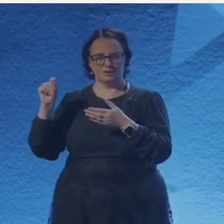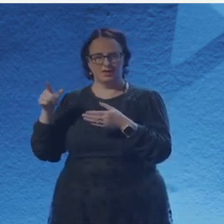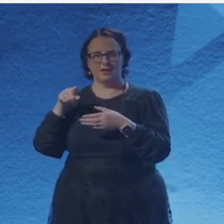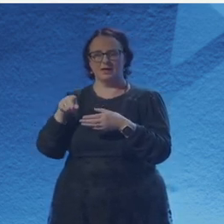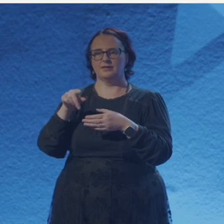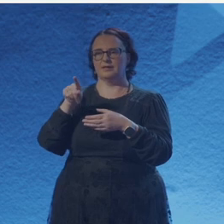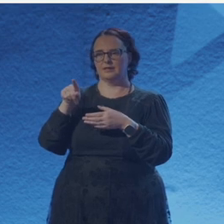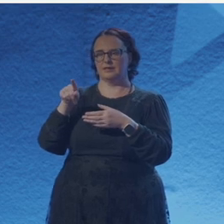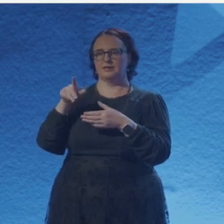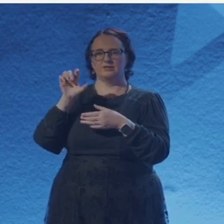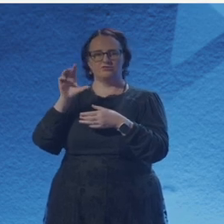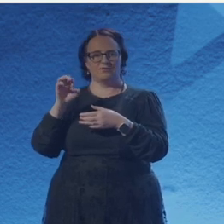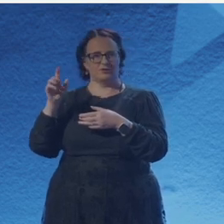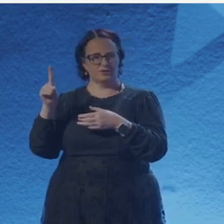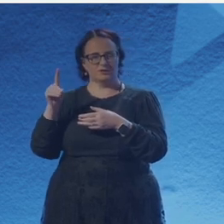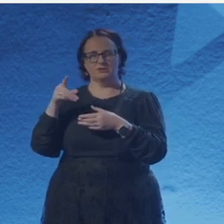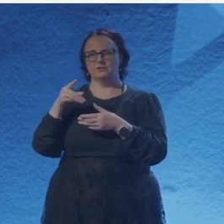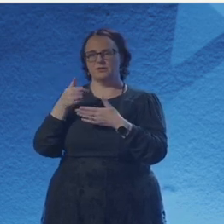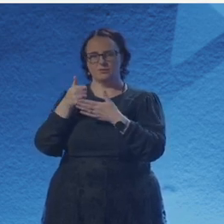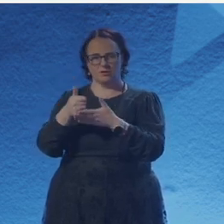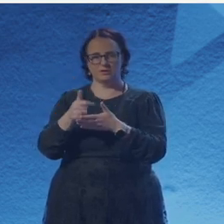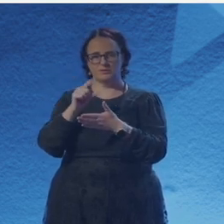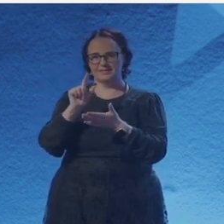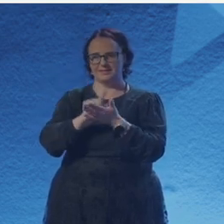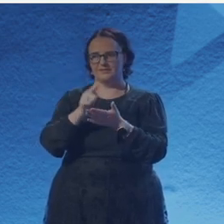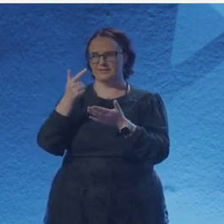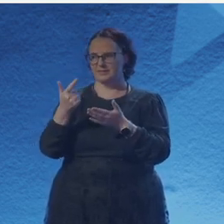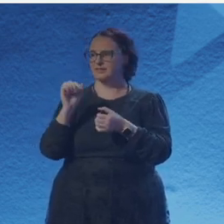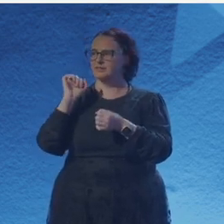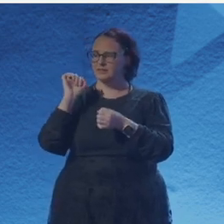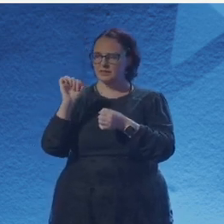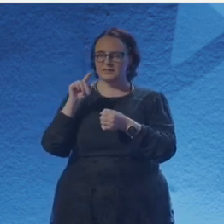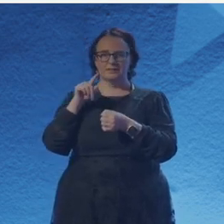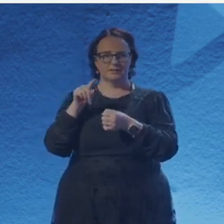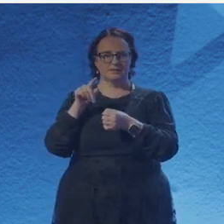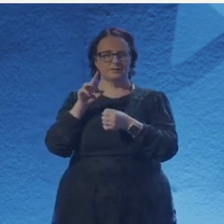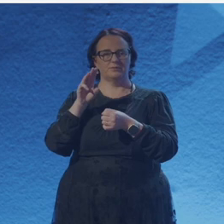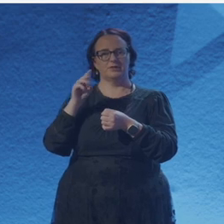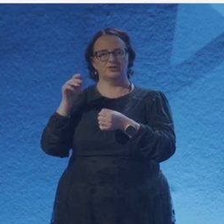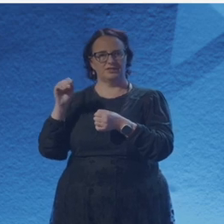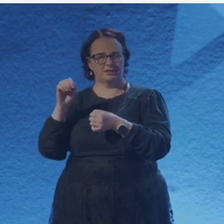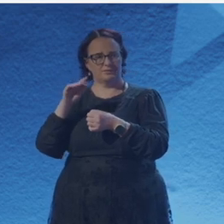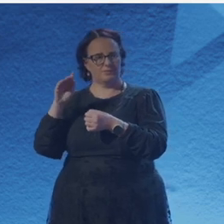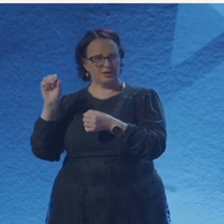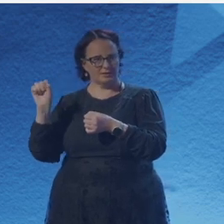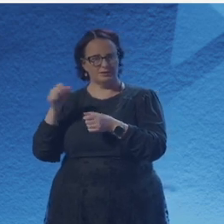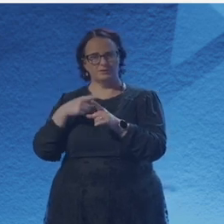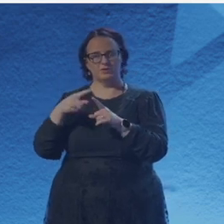And finally last but very much not least Rosamund Taylor is a winner of the Telegraph Poetry Prize 2023,